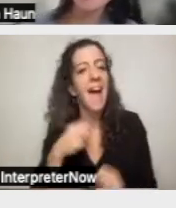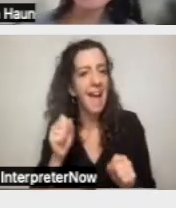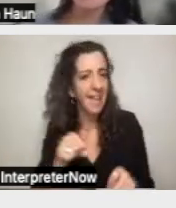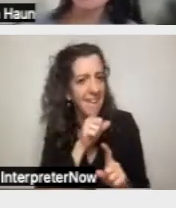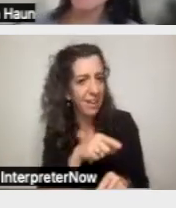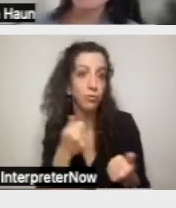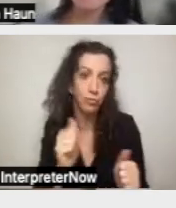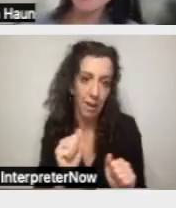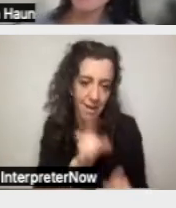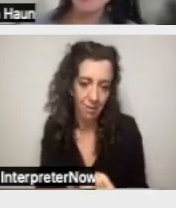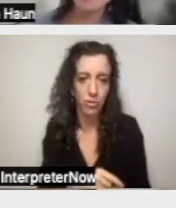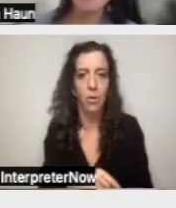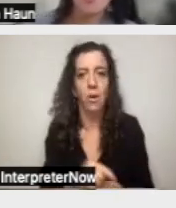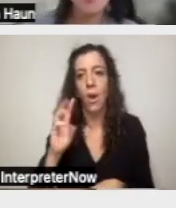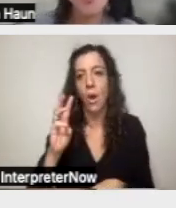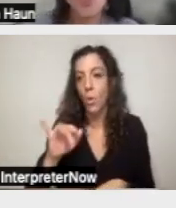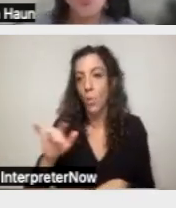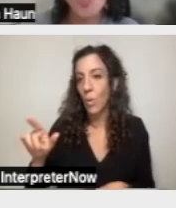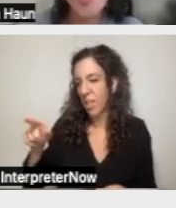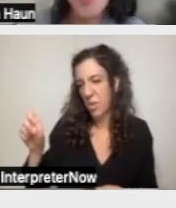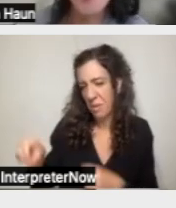And Will, please feel free to jump in, too.